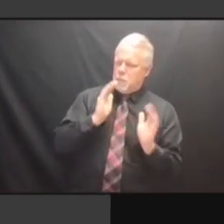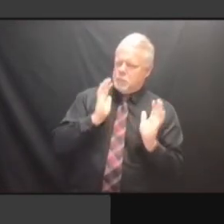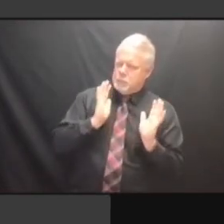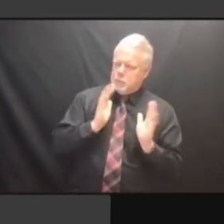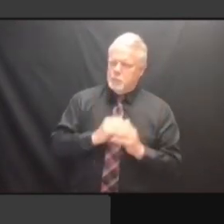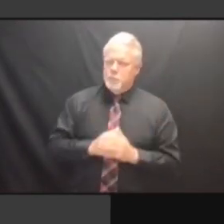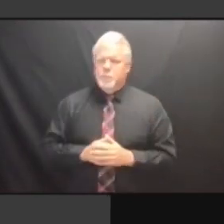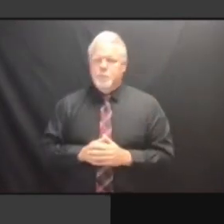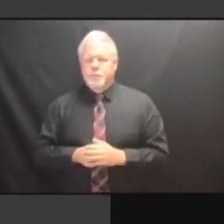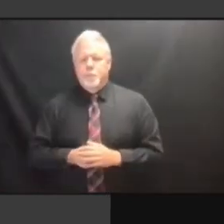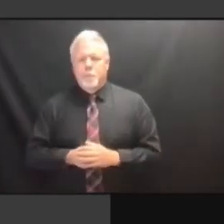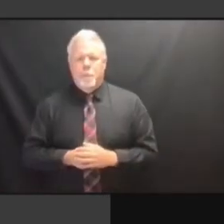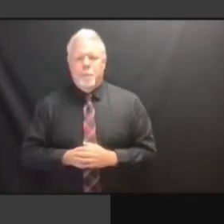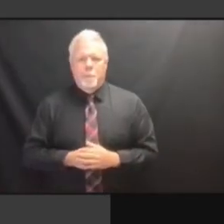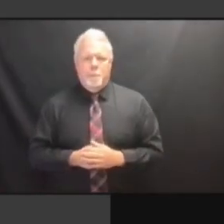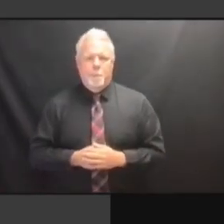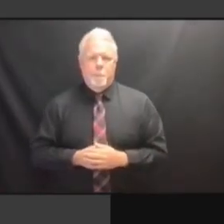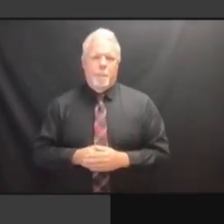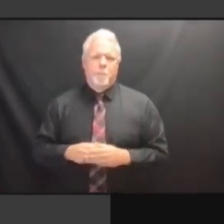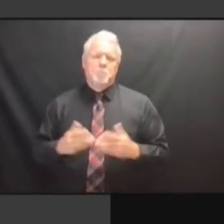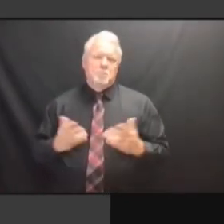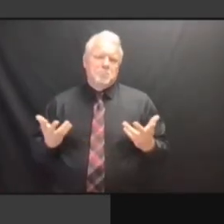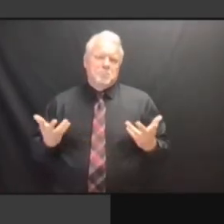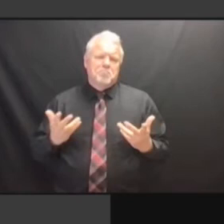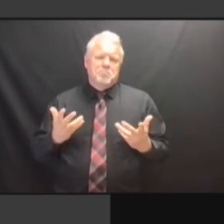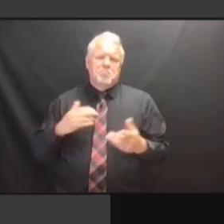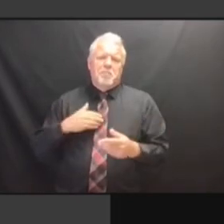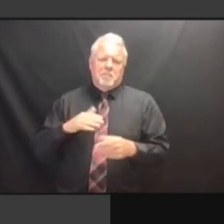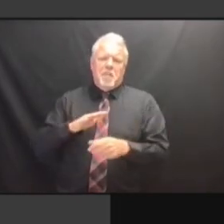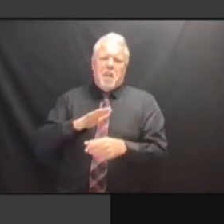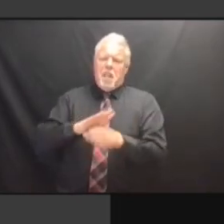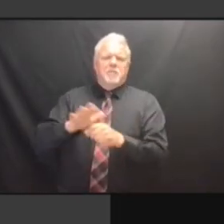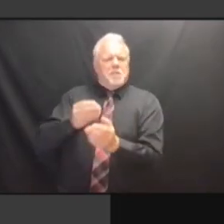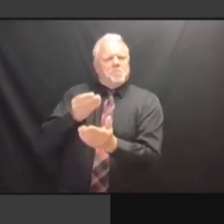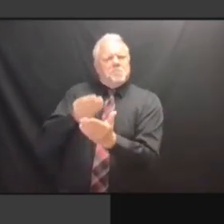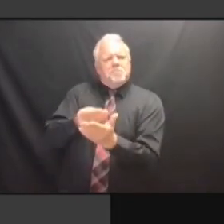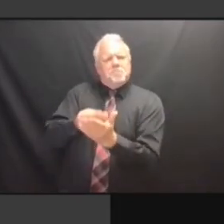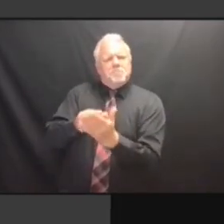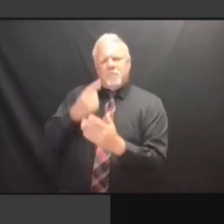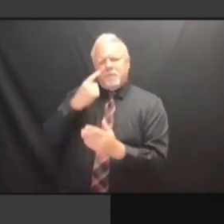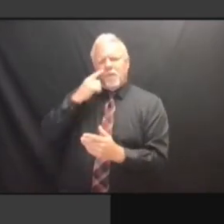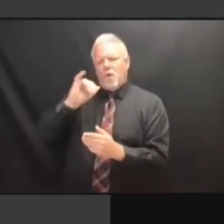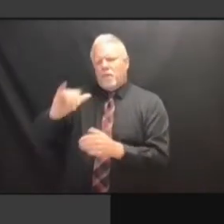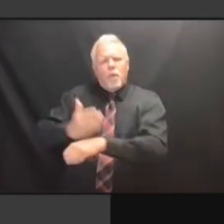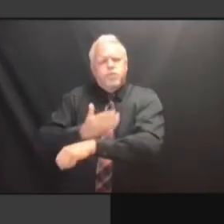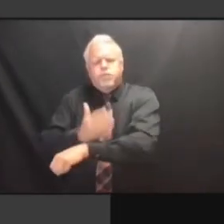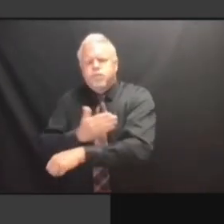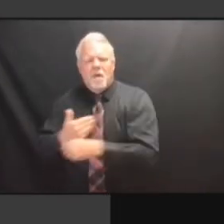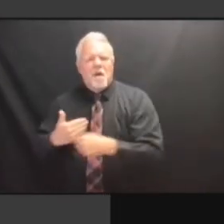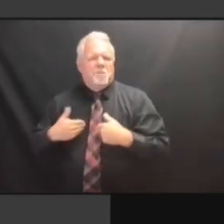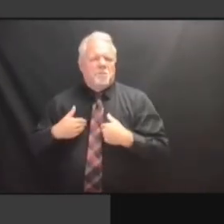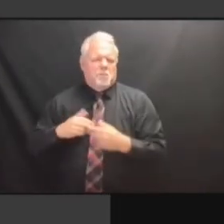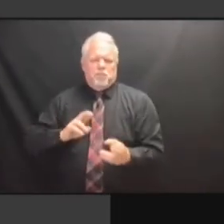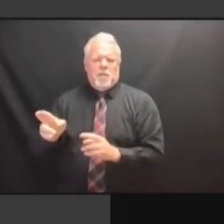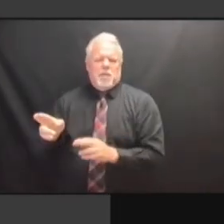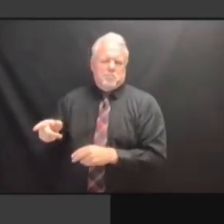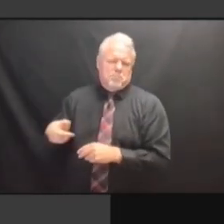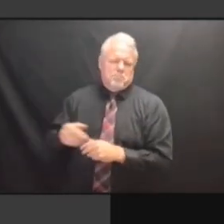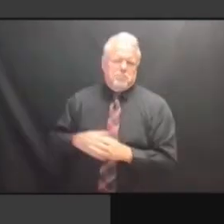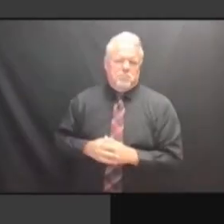FISCAL YEAR, WE ARE IN A GOOD POSITION FOR THAT, BECAUSE OF POSITION FOR THAT, BECAUSE OF POSITION FOR THAT, BECAUSE OF OBVIOUSLY POSITION FOR THAT, BECAUSE OF OBVIOUSLY GETTING POSITION FOR THAT, BECAUSE OF OBVIOUSLY GETTING THINGS OBVIOUSLY GETTING THINGS OBVIOUSLY GETTING THINGS STARTED, OBVIOUSLY GETTING THINGS STARTED, THERE OBVIOUSLY GETTING THINGS STARTED, THERE ARE OBVIOUSLY GETTING THINGS STARTED, THERE ARE FUNDS OBVIOUSLY GETTING THINGS STARTED, THERE ARE FUNDS THAT STARTED, THERE ARE FUNDS THAT STARTED, THERE ARE FUNDS THAT ARE STARTED, THERE ARE FUNDS THAT ARE AVAILABLE, STARTED, THERE ARE FUNDS THAT ARE AVAILABLE, BOTH STARTED, THERE ARE FUNDS THAT ARE AVAILABLE, BOTH IN ARE AVAILABLE, BOTH IN ARE AVAILABLE, BOTH IN ENFORCEMENT ARE AVAILABLE, BOTH IN ENFORCEMENT CAN ARE AVAILABLE, BOTH IN ENFORCEMENT CAN COVER ARE AVAILABLE, BOTH IN ENFORCEMENT CAN COVER SOME ARE AVAILABLE, BOTH IN ENFORCEMENT CAN COVER SOME OF ENFORCEMENT CAN COVER SOME OF